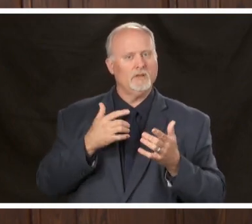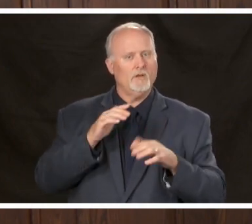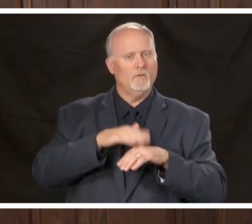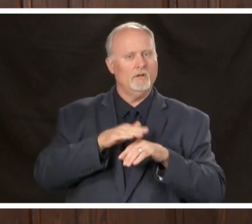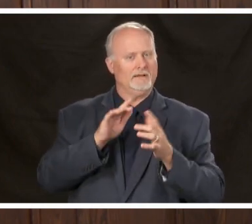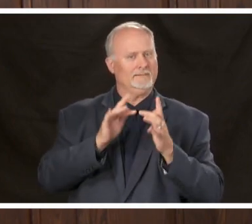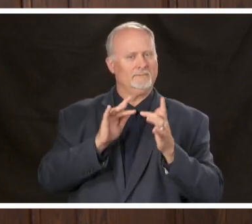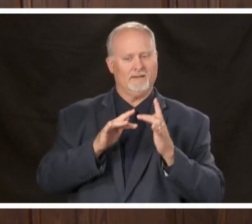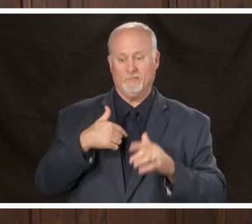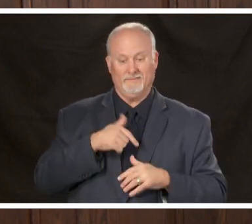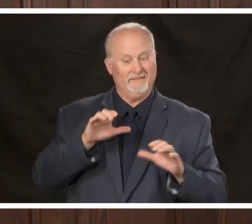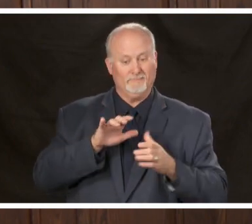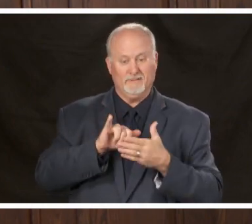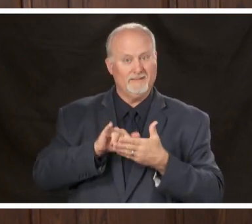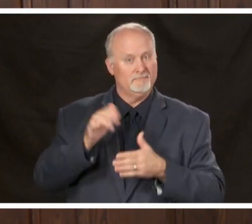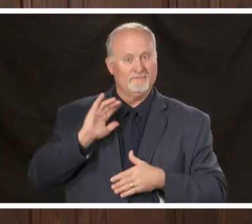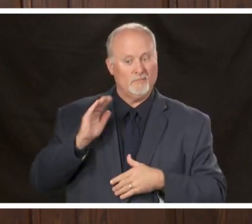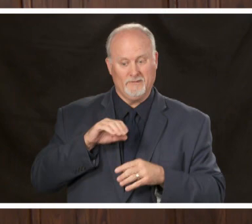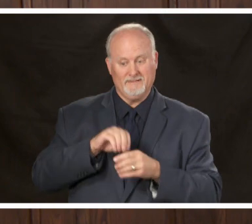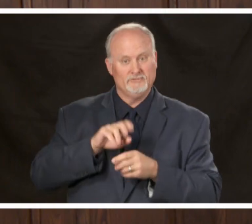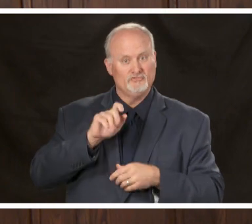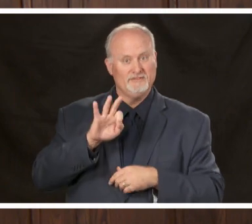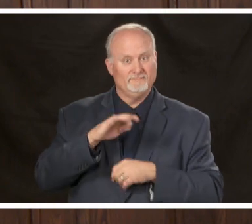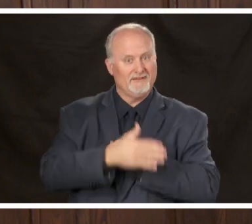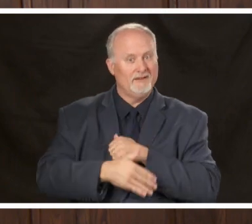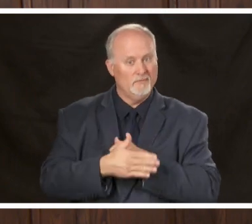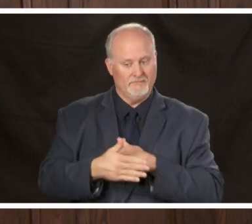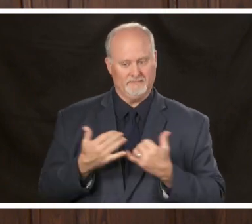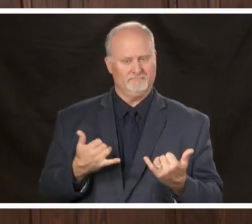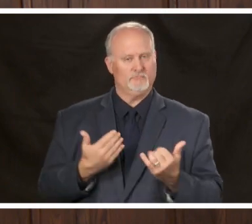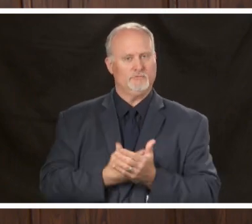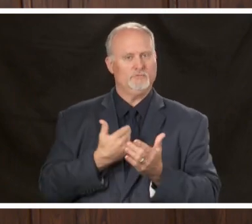never done before in this county the first component that activated was a